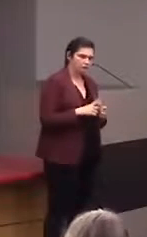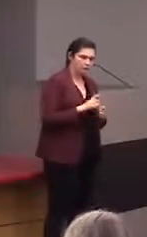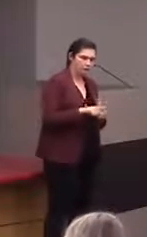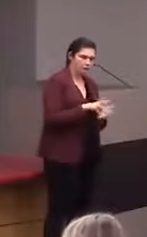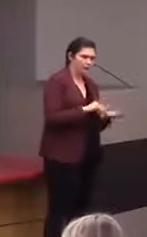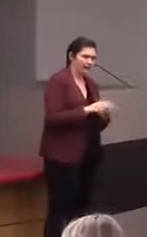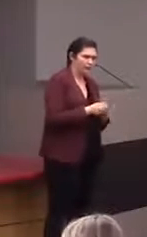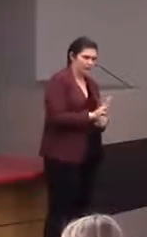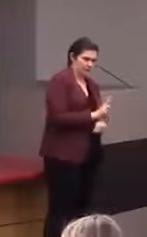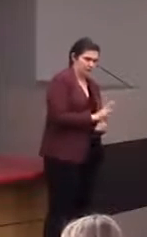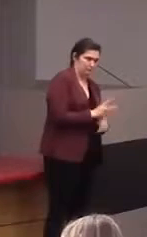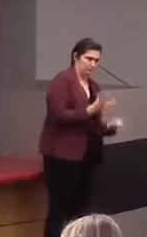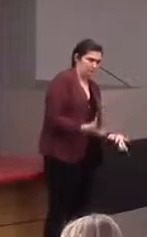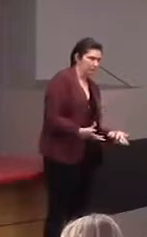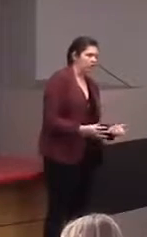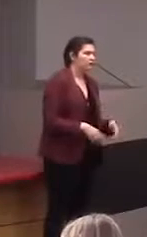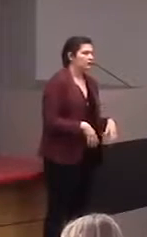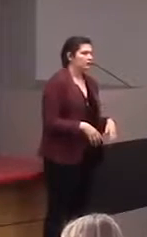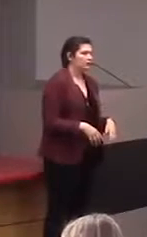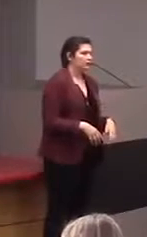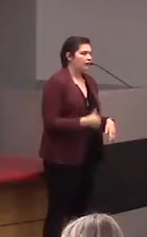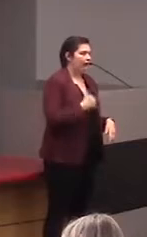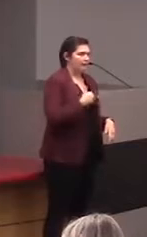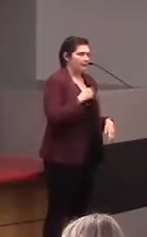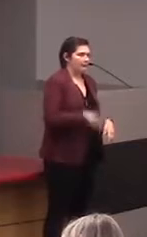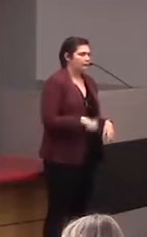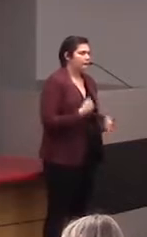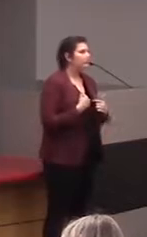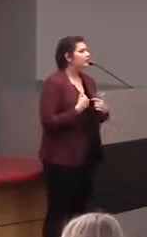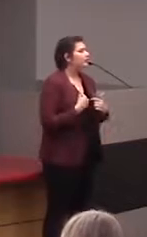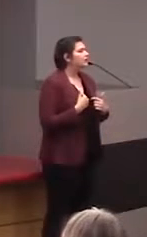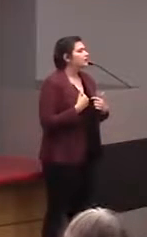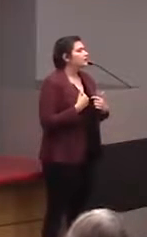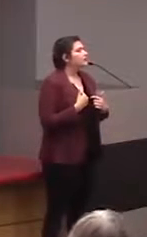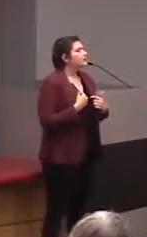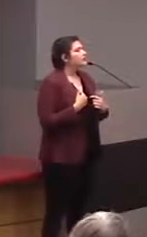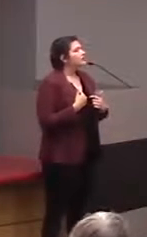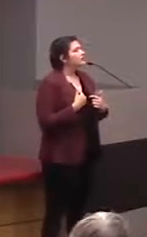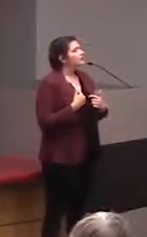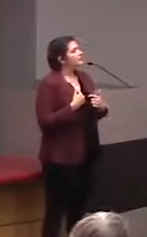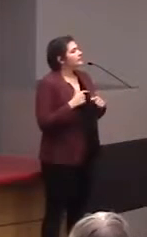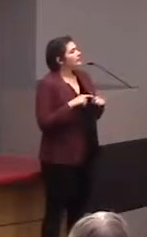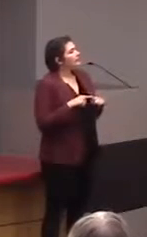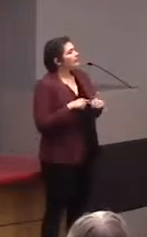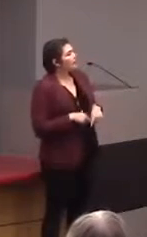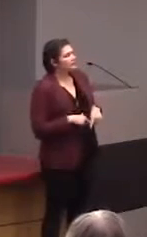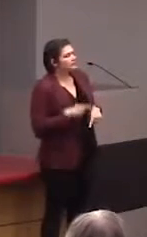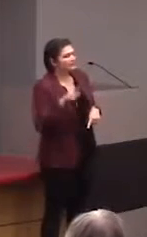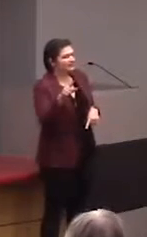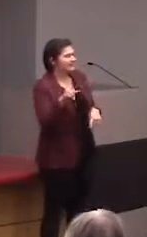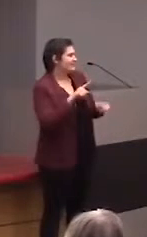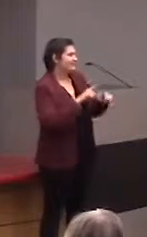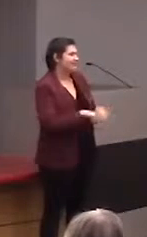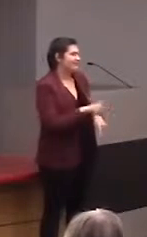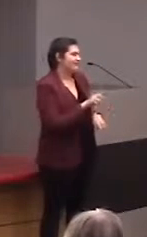so that's that, but this is sort of separate from TalkBack. It does, depending on- (audience member interrupts) What was that?